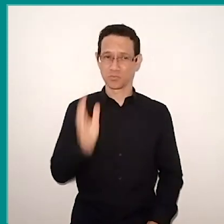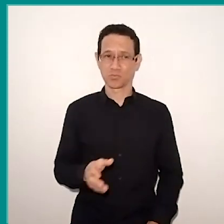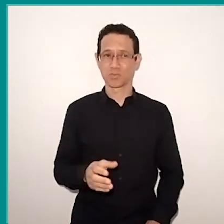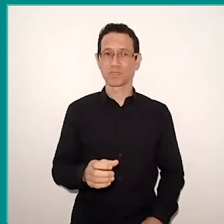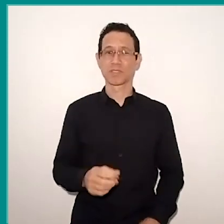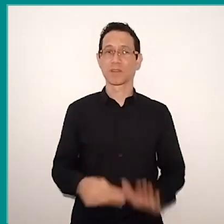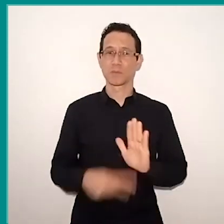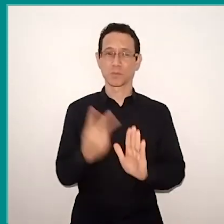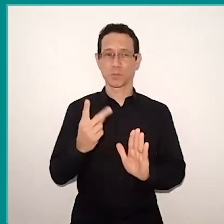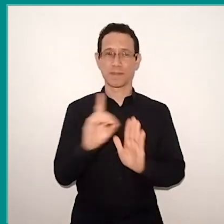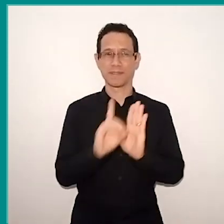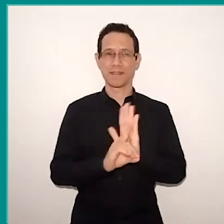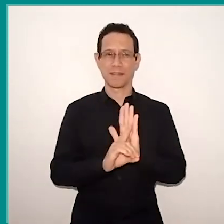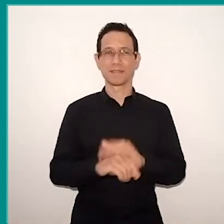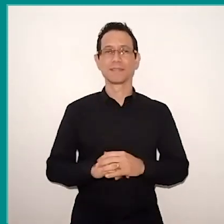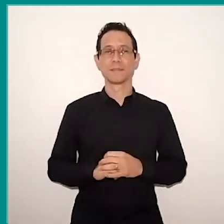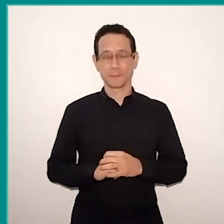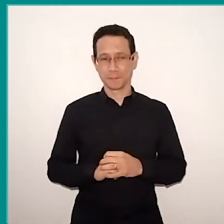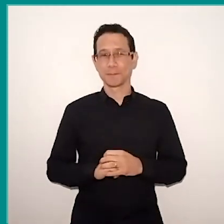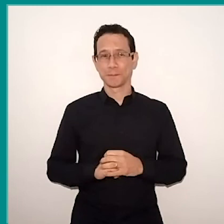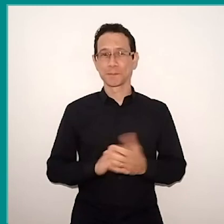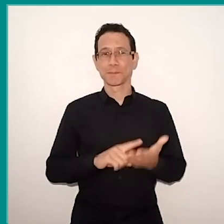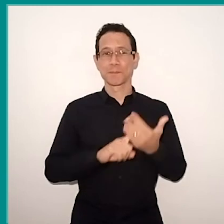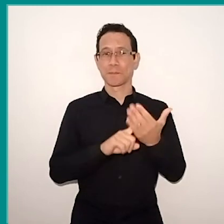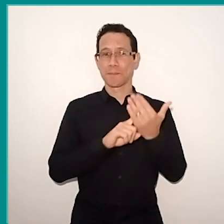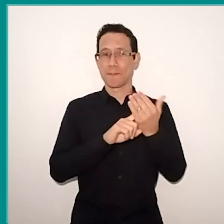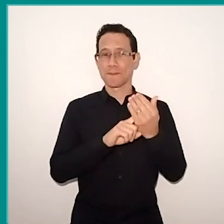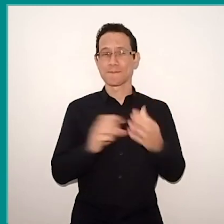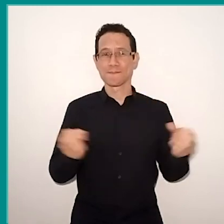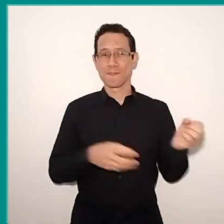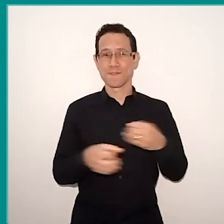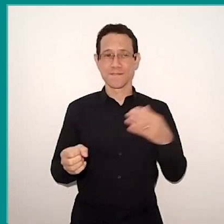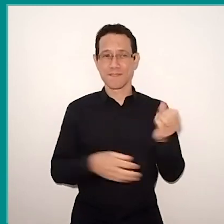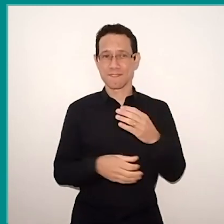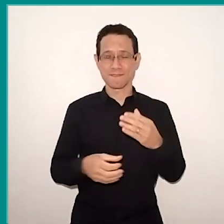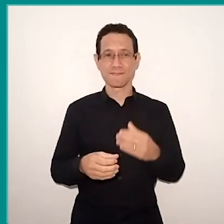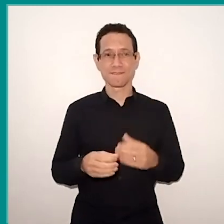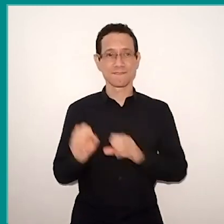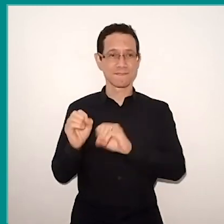mainly with regard to technology and innovation in education, but against background this context